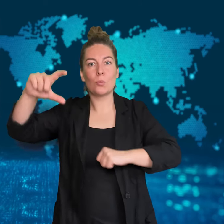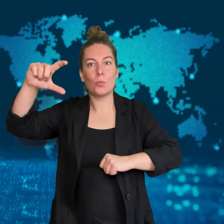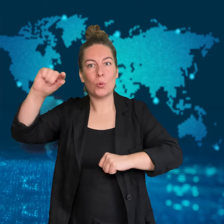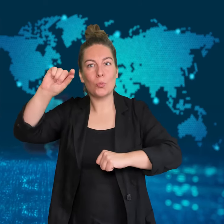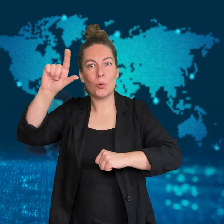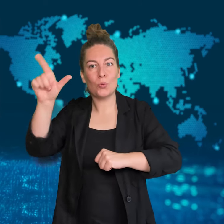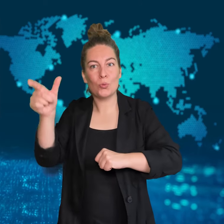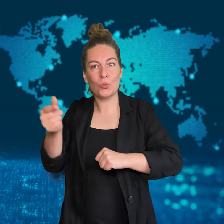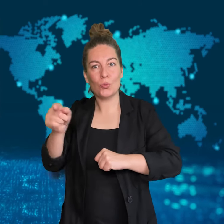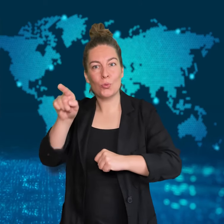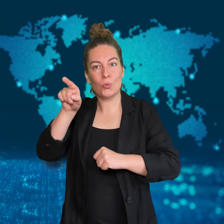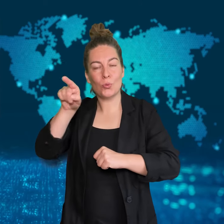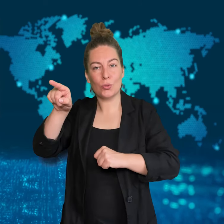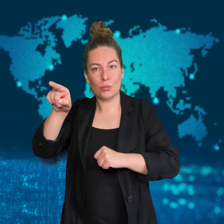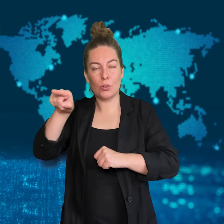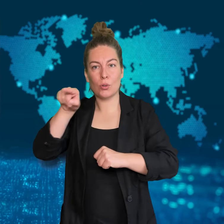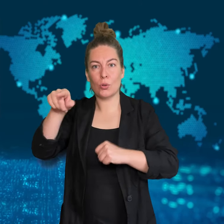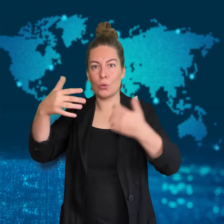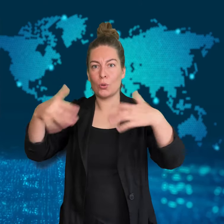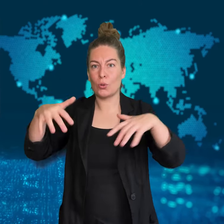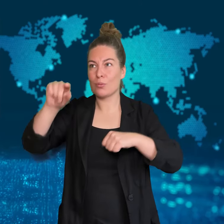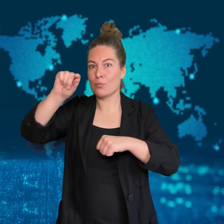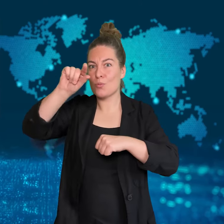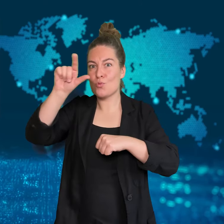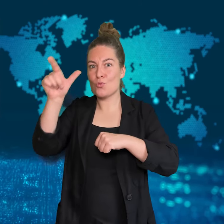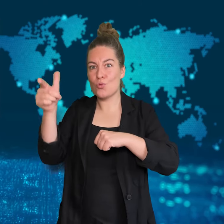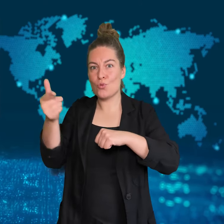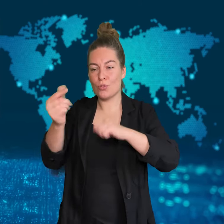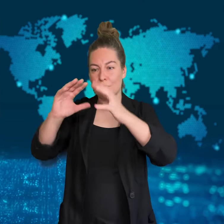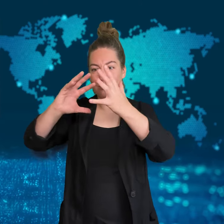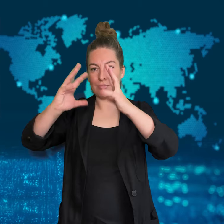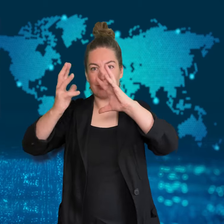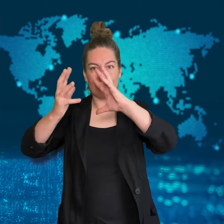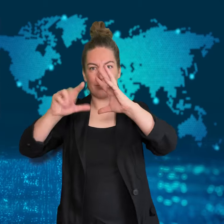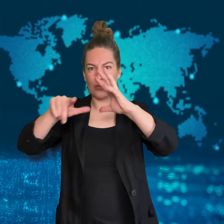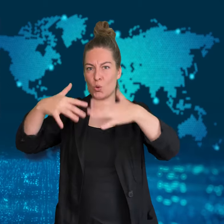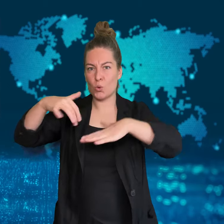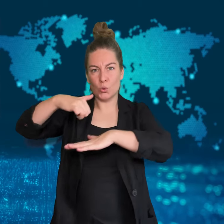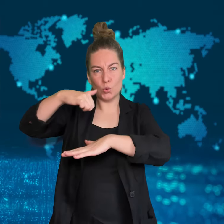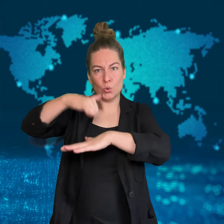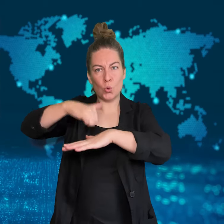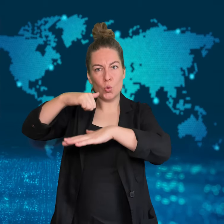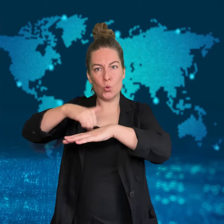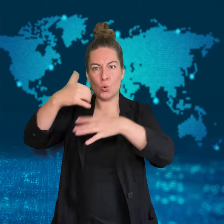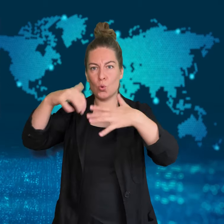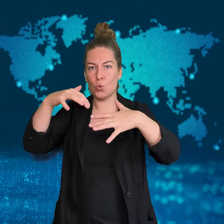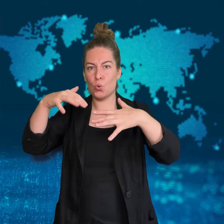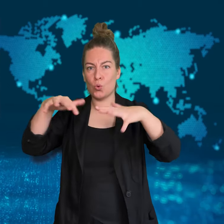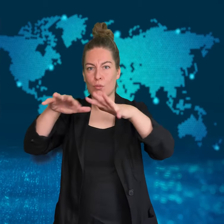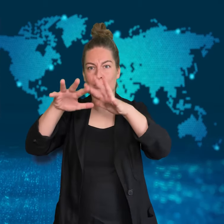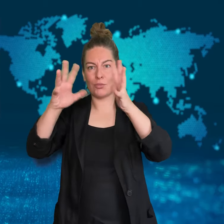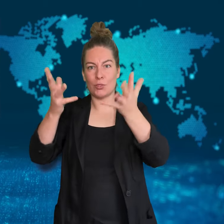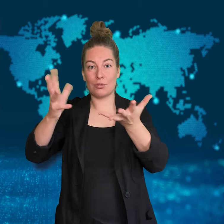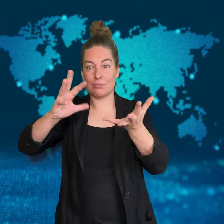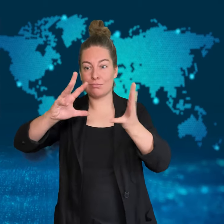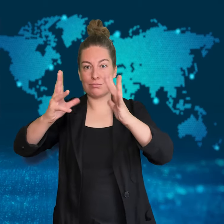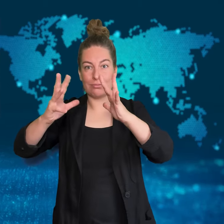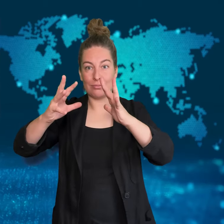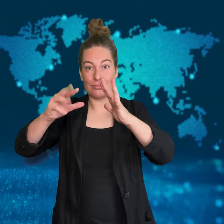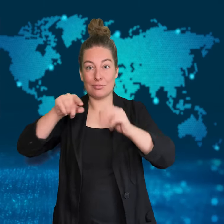The large rocky moon was formed as a result of that collision.